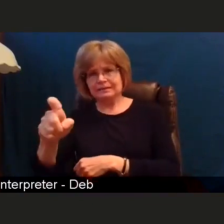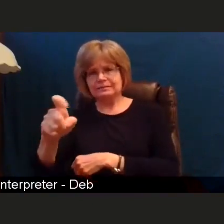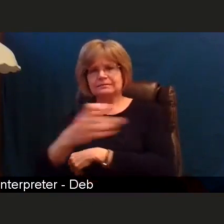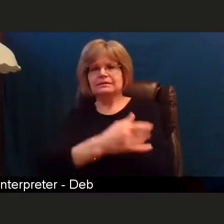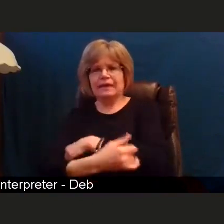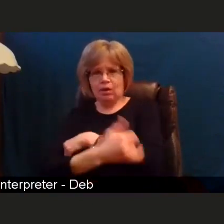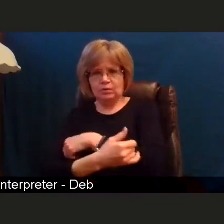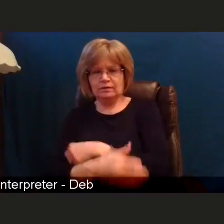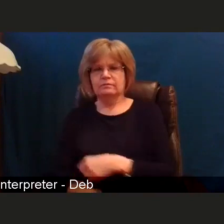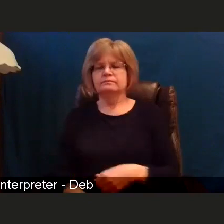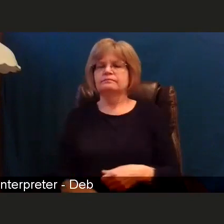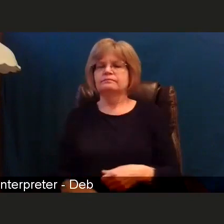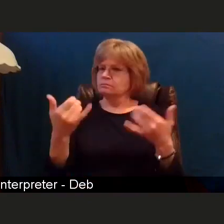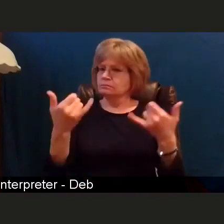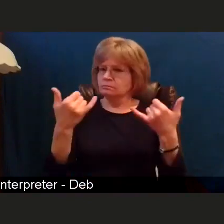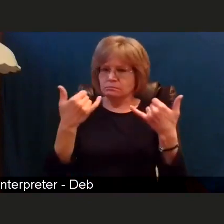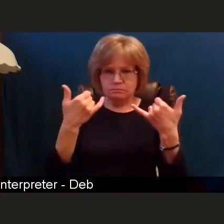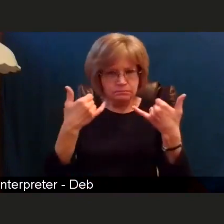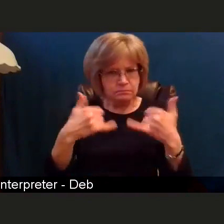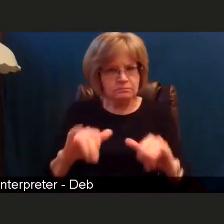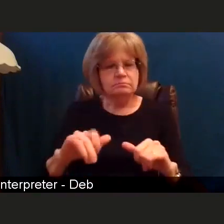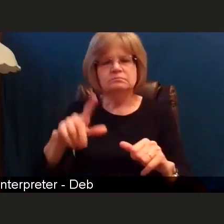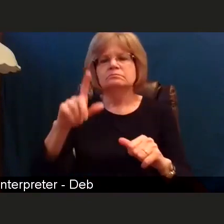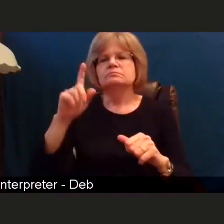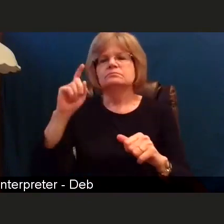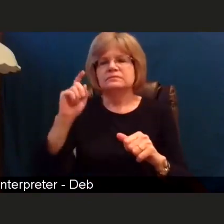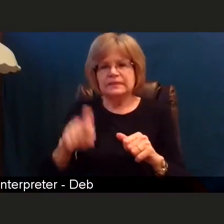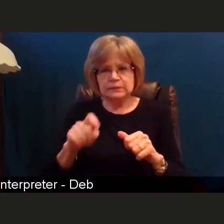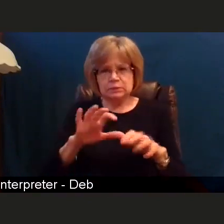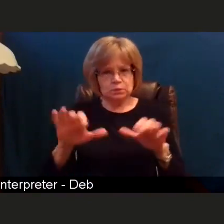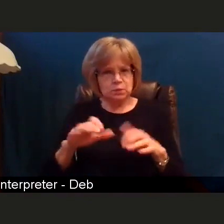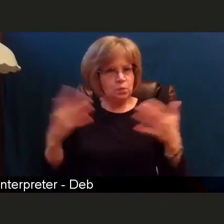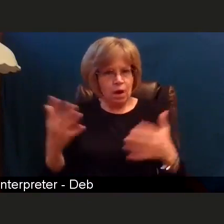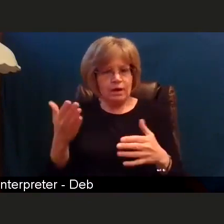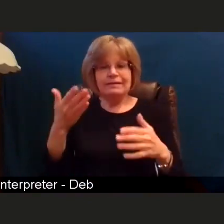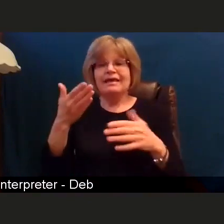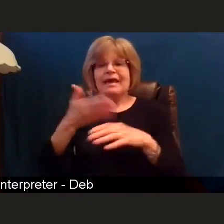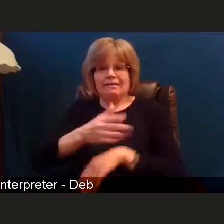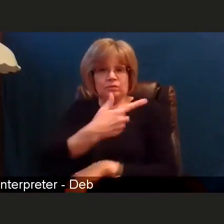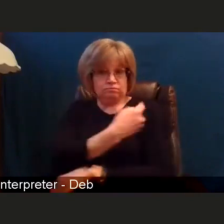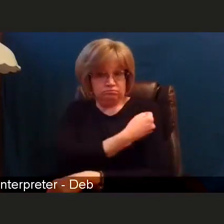even as people are starting to get the vaccine that is we still need to wash our hands,